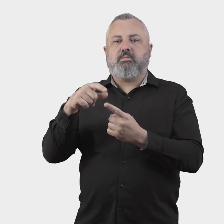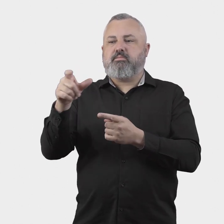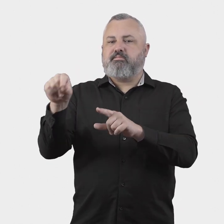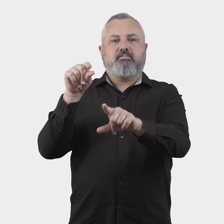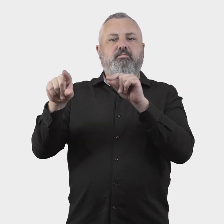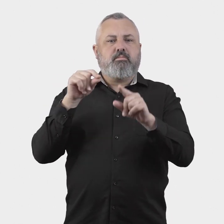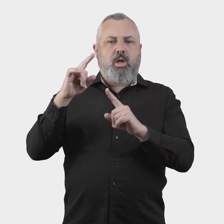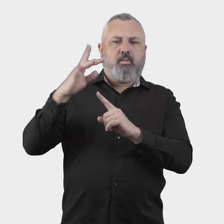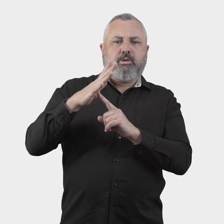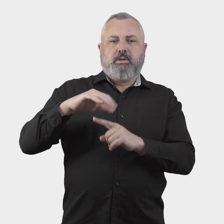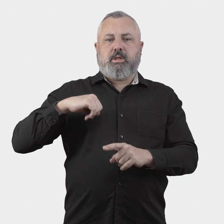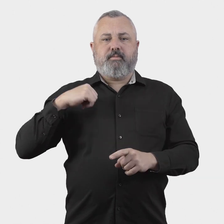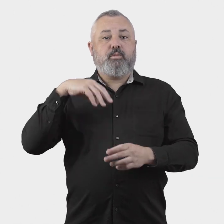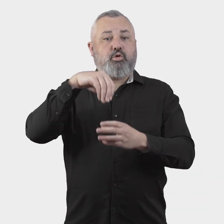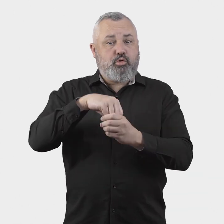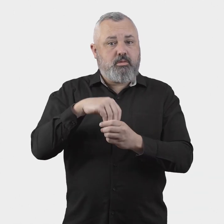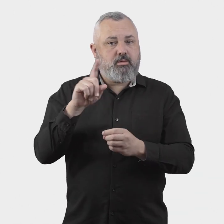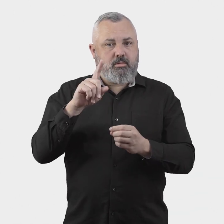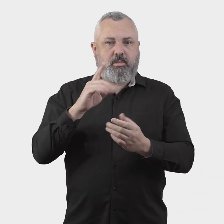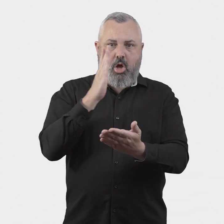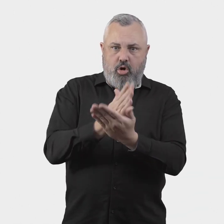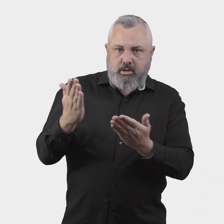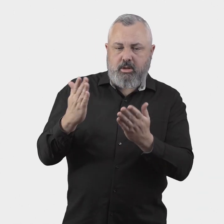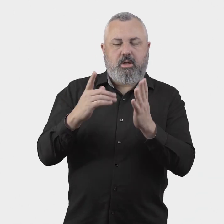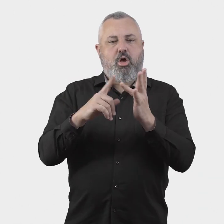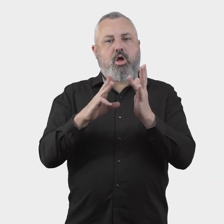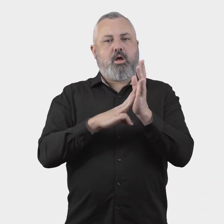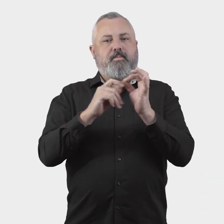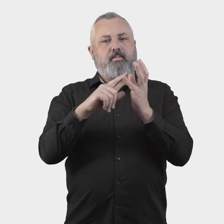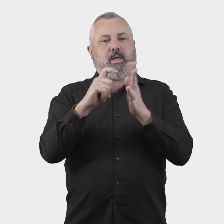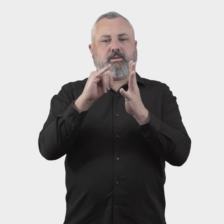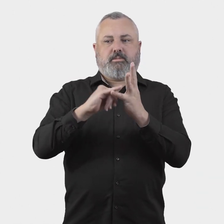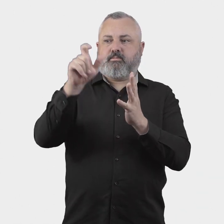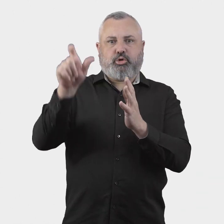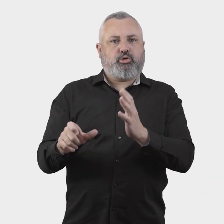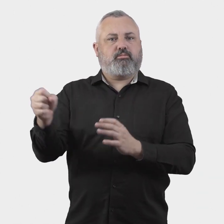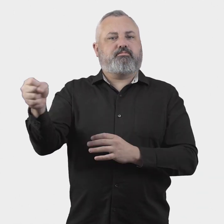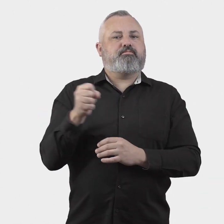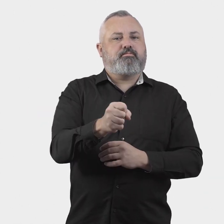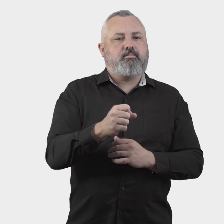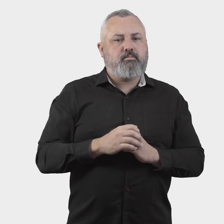appoint key officeholders, including the relevant ombudsperson.